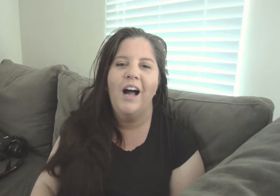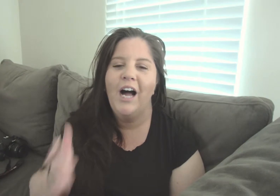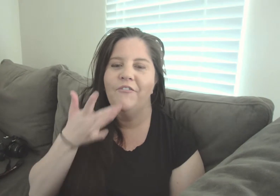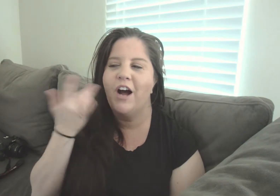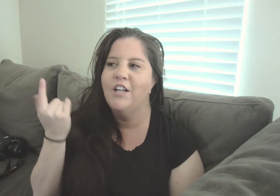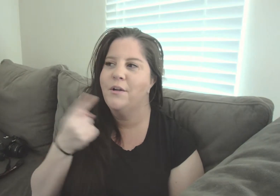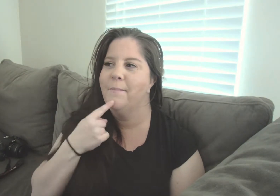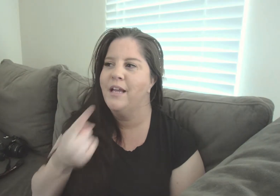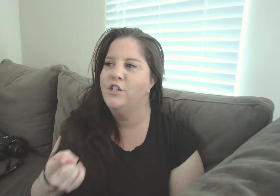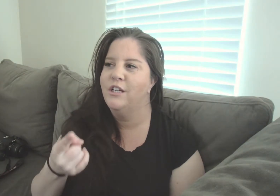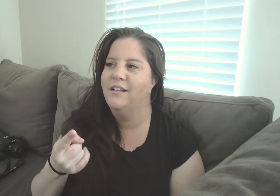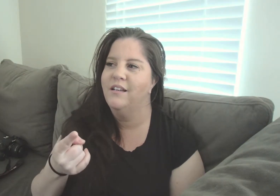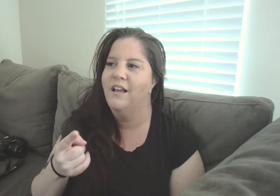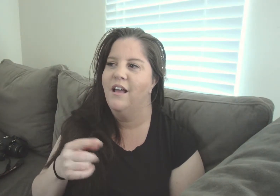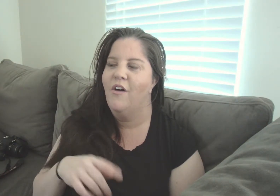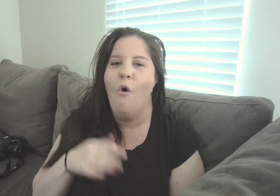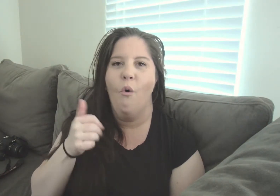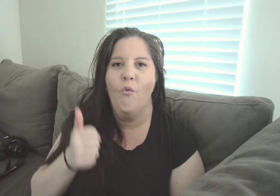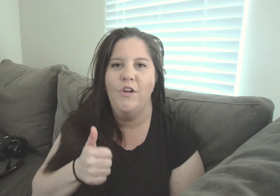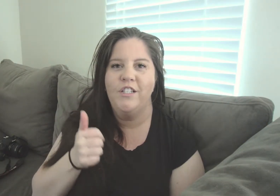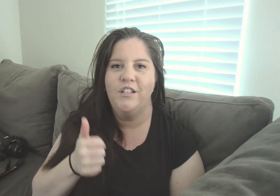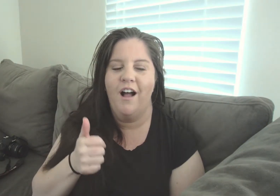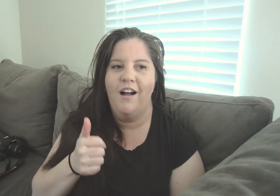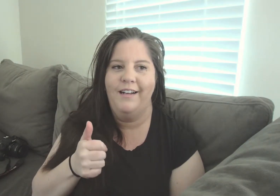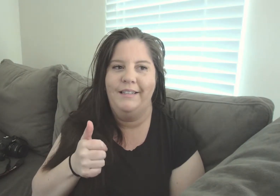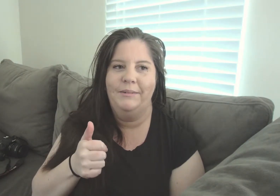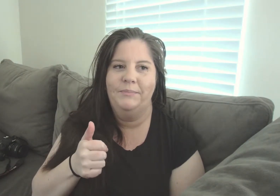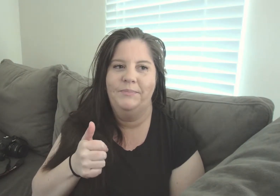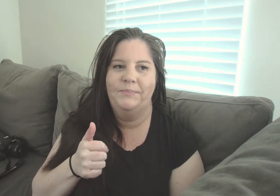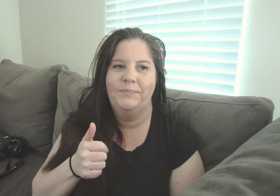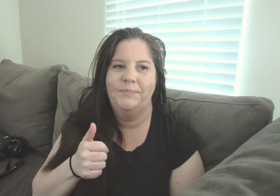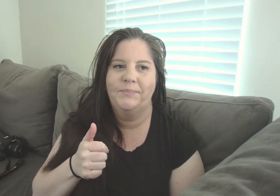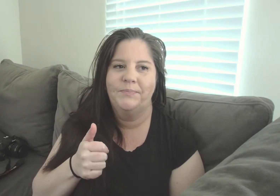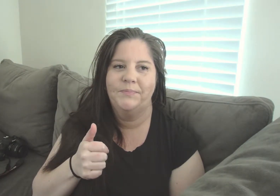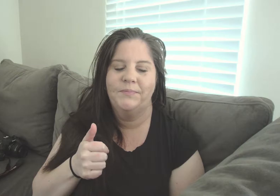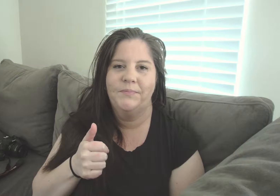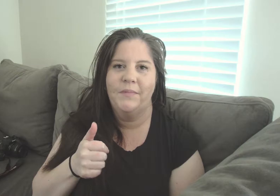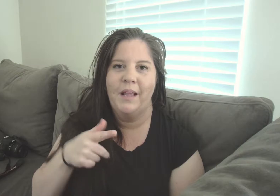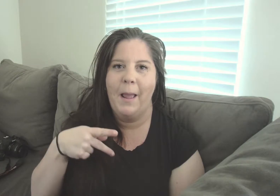I forgot to mention Which umm